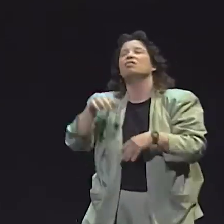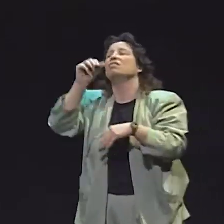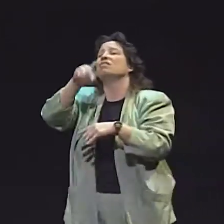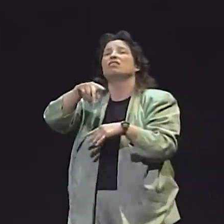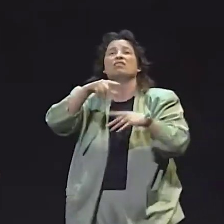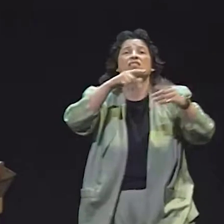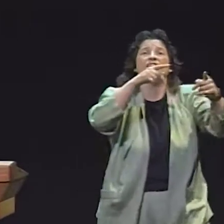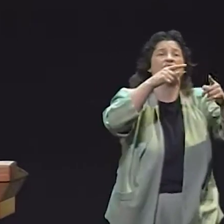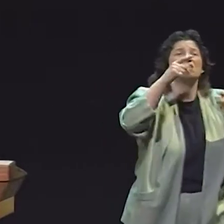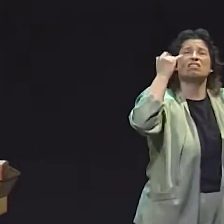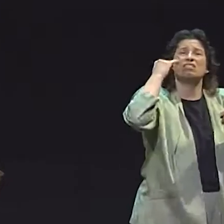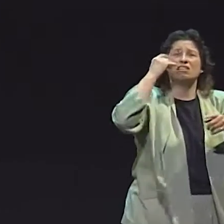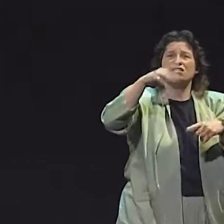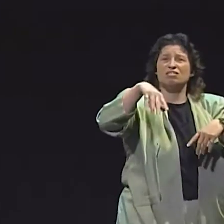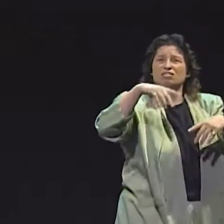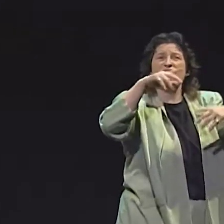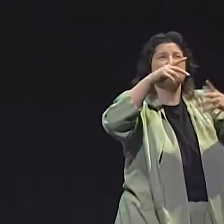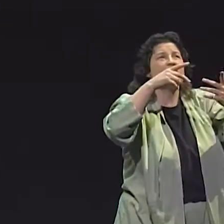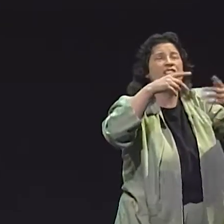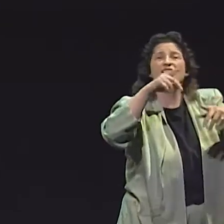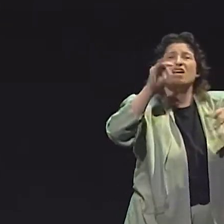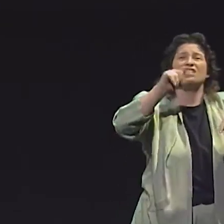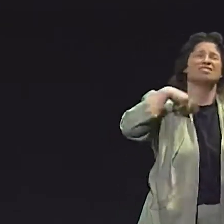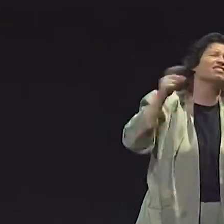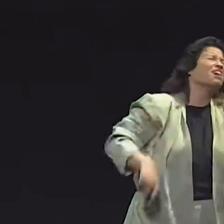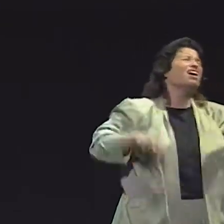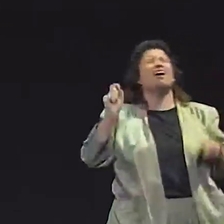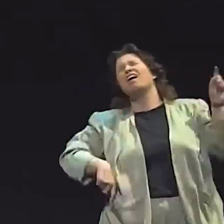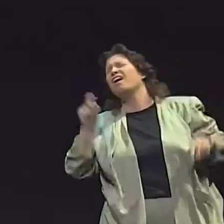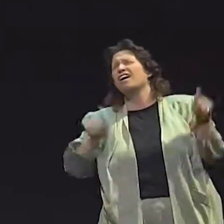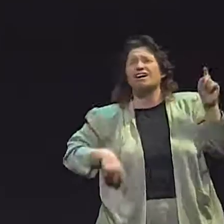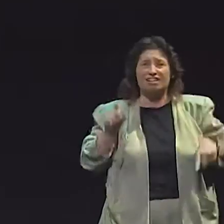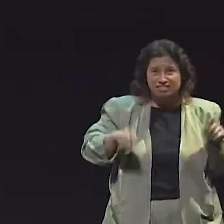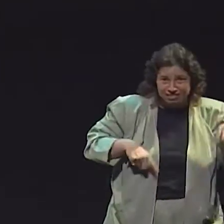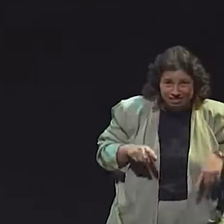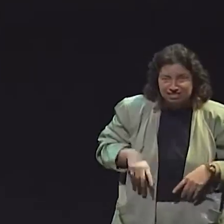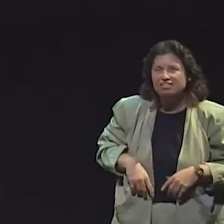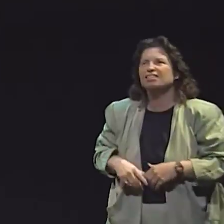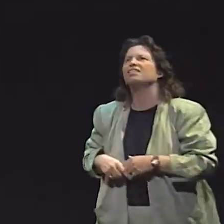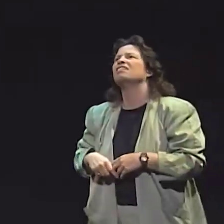FROZEN SIGNS--YOU MIGHT WANT TO KNOW THE DIFFERENCE BETWEEN CLASSIFIERS AND FROZEN SIGNS.